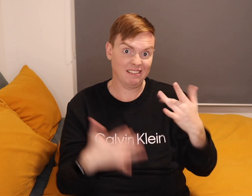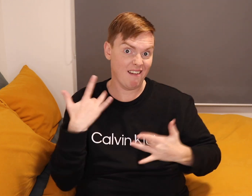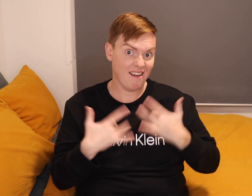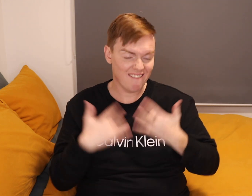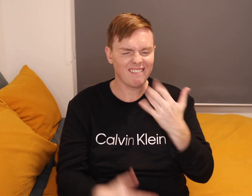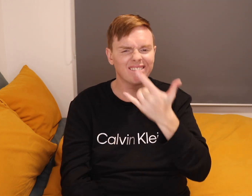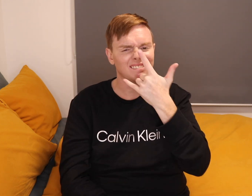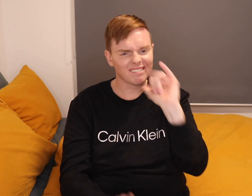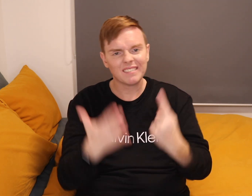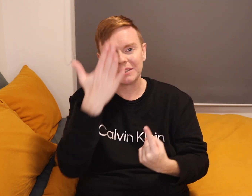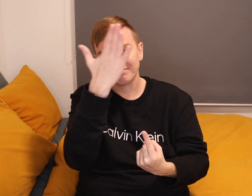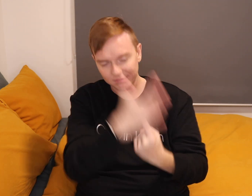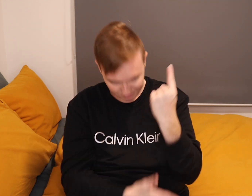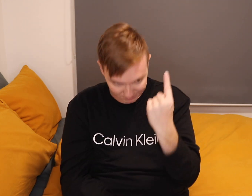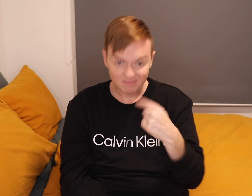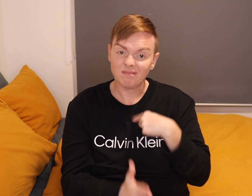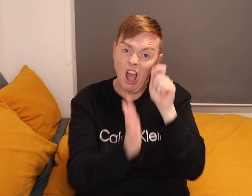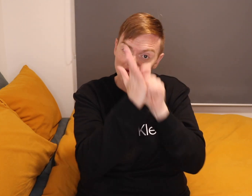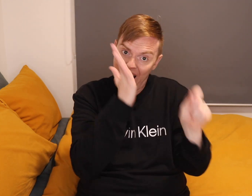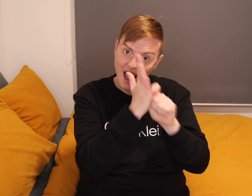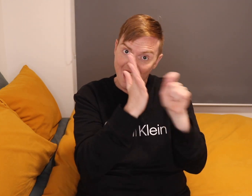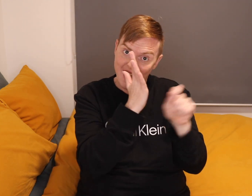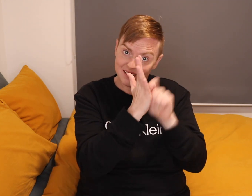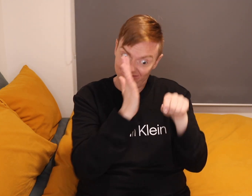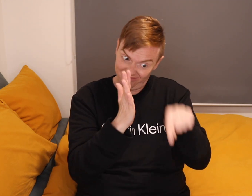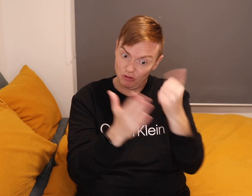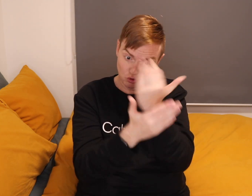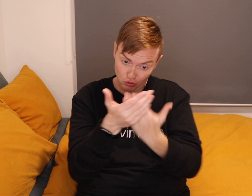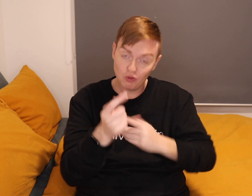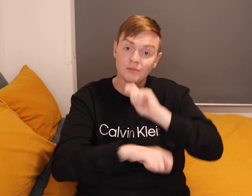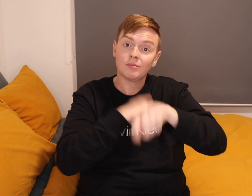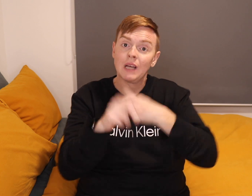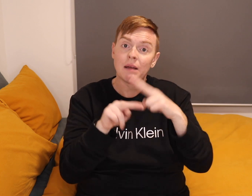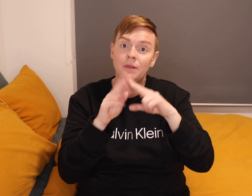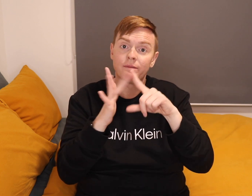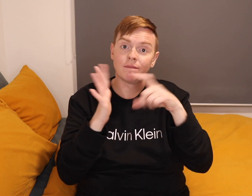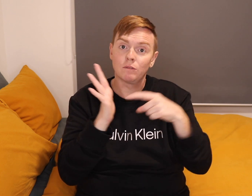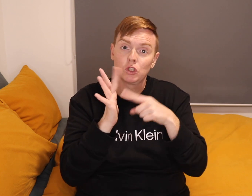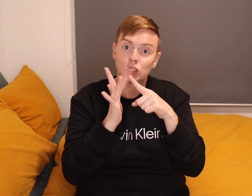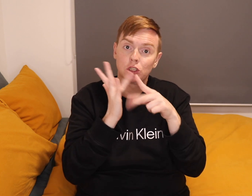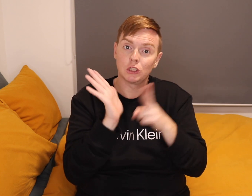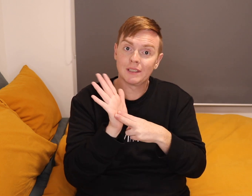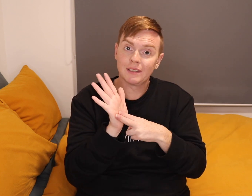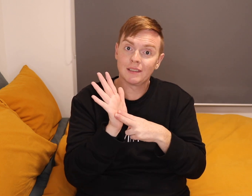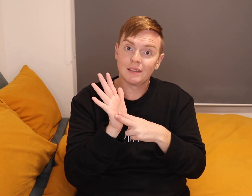and it was not a good situation so I wrote my story and I changed them into a fiction story.